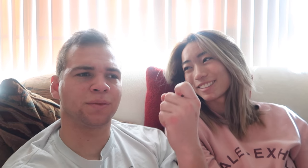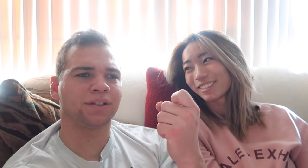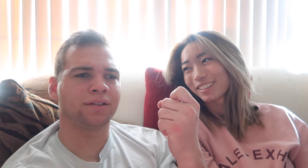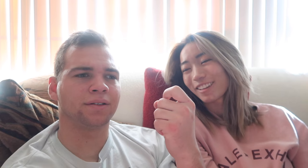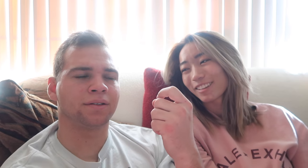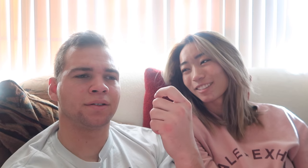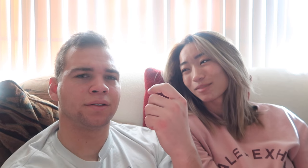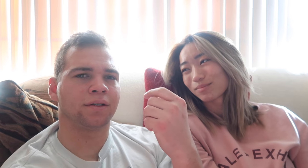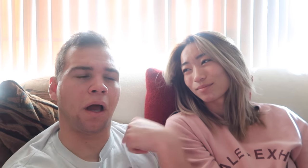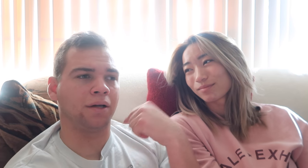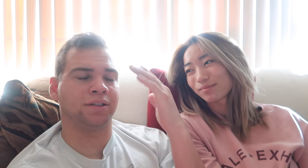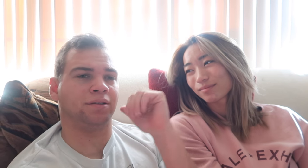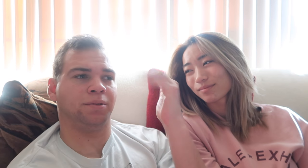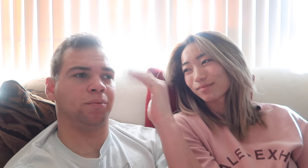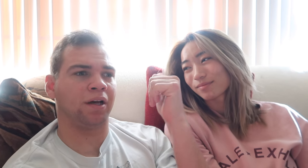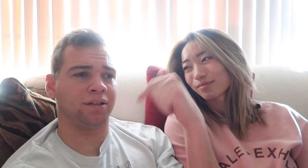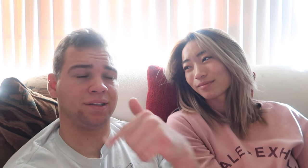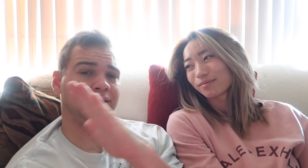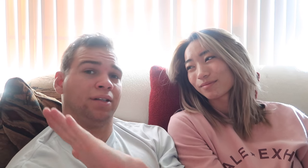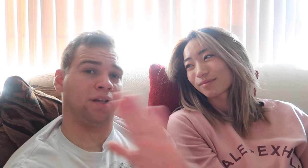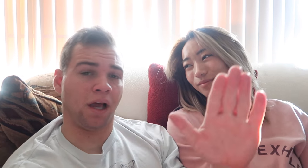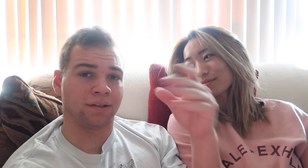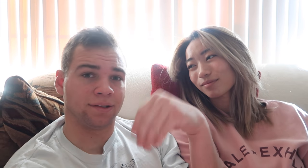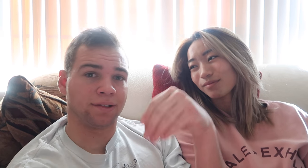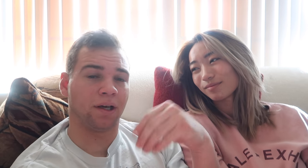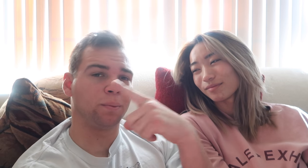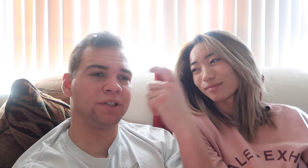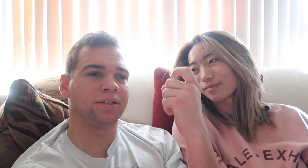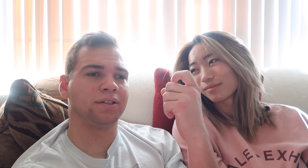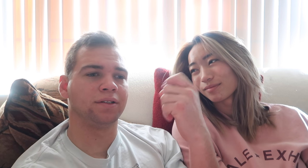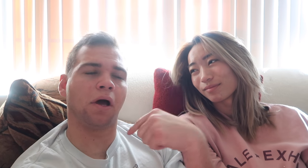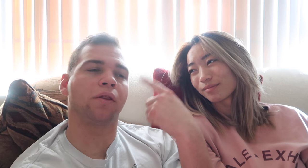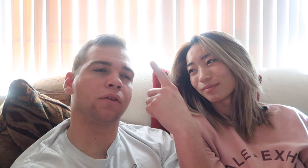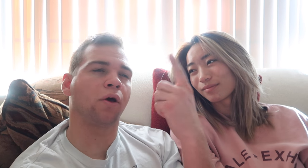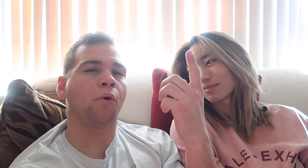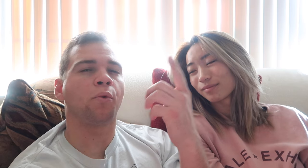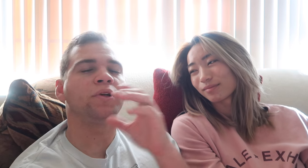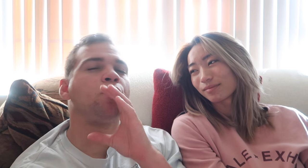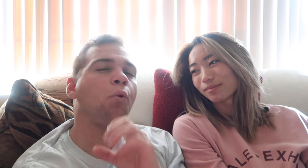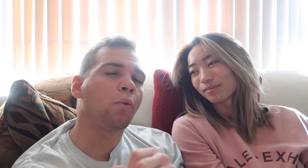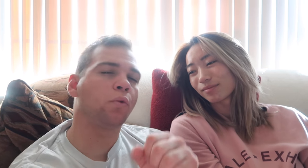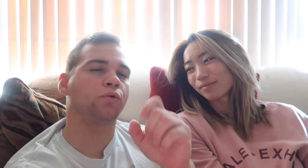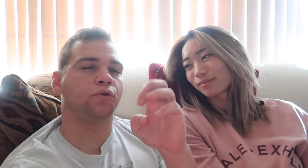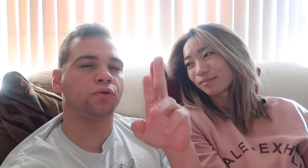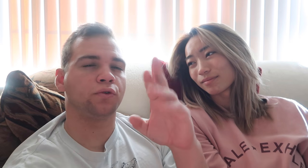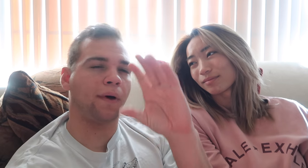because i didn't expect this nice inside because i thought "oh its an older cabin"